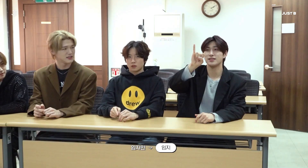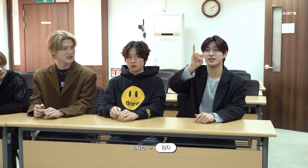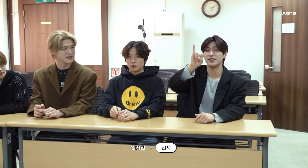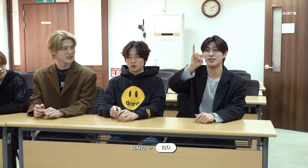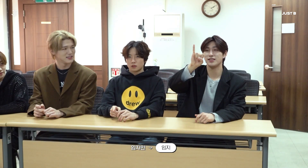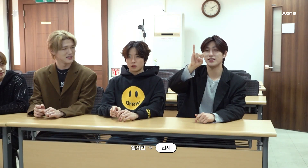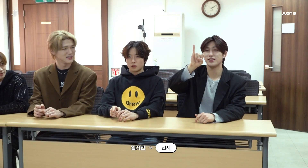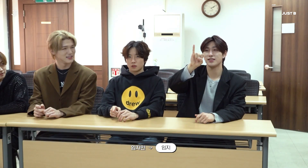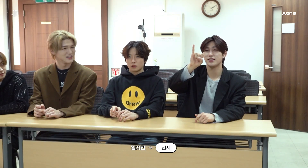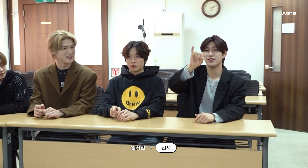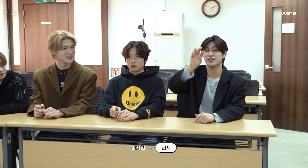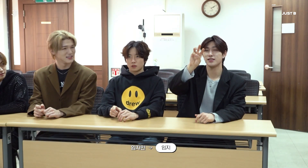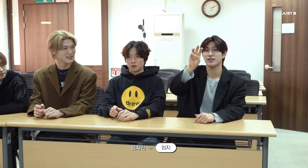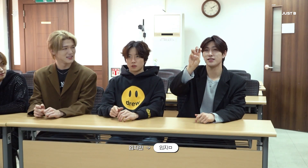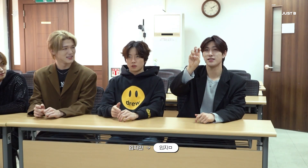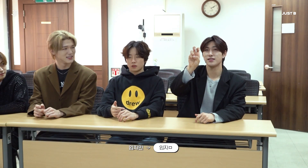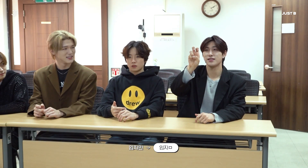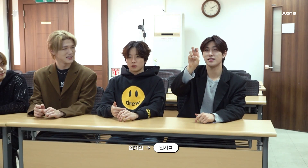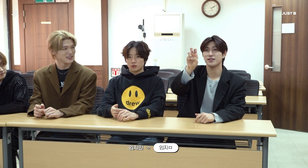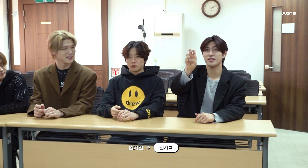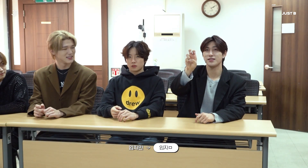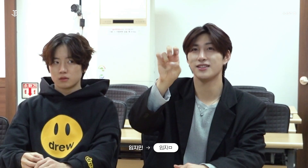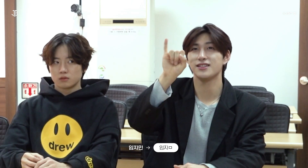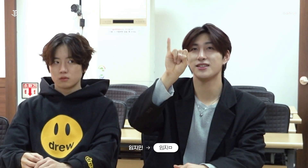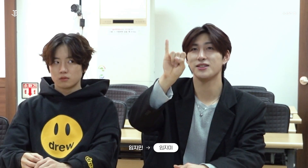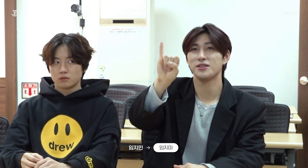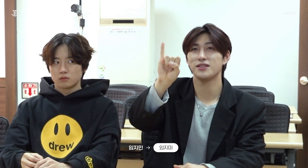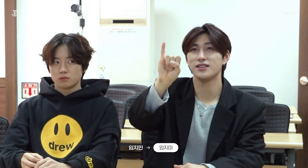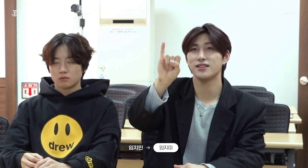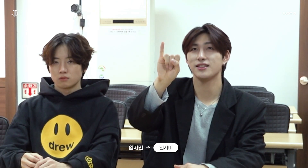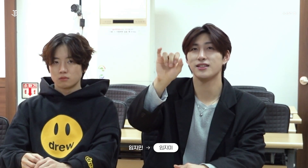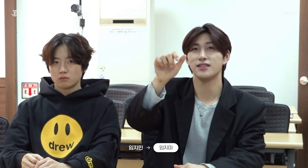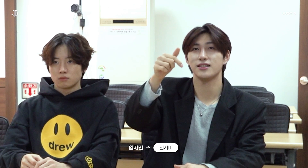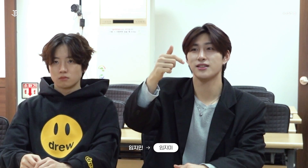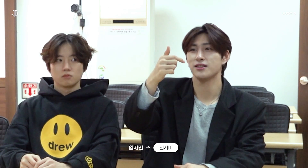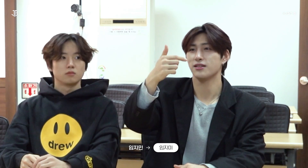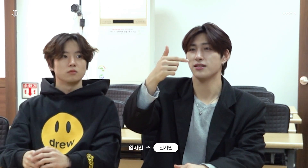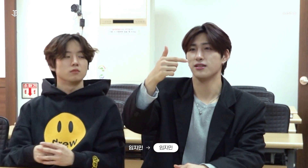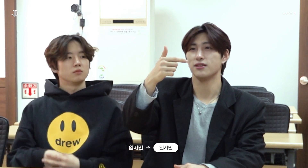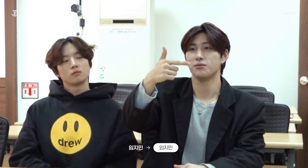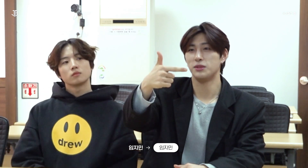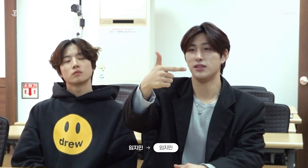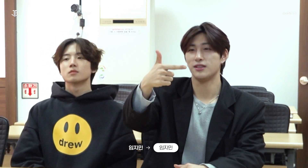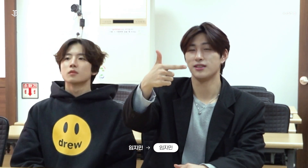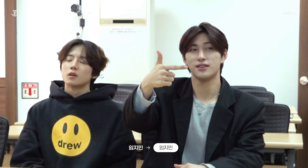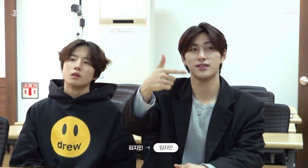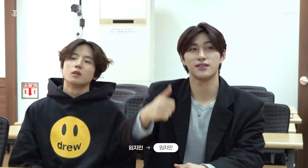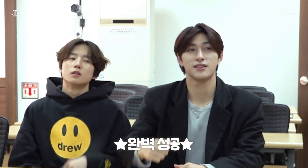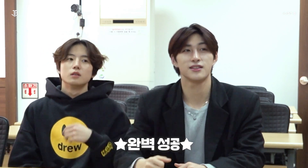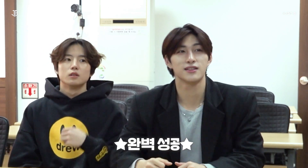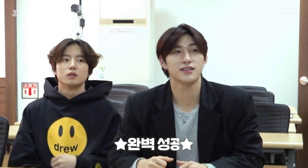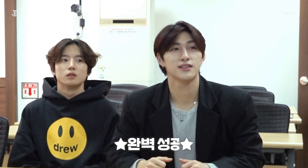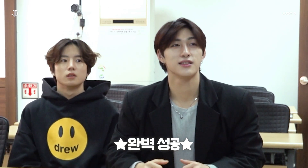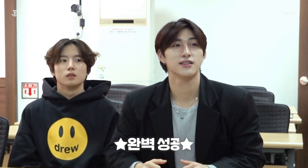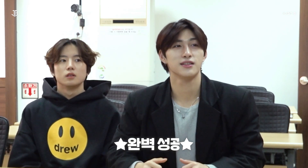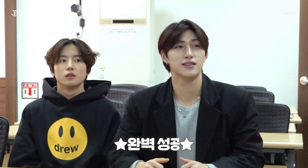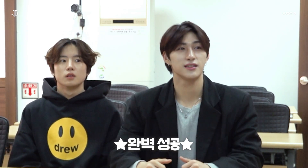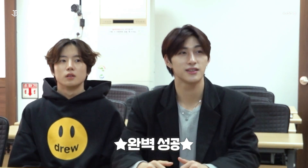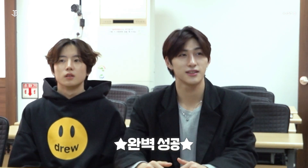'JI' 'MIN' [★Perfect job★] You're such a quick learner